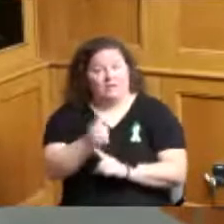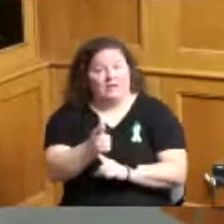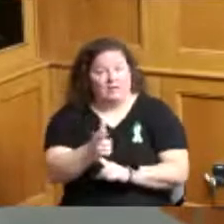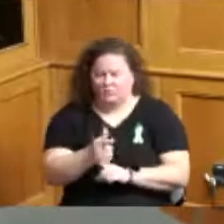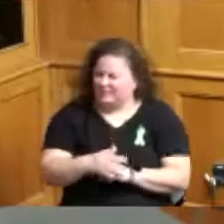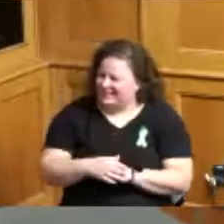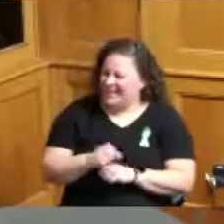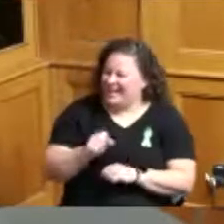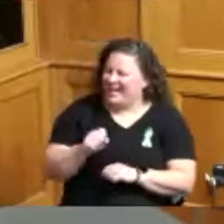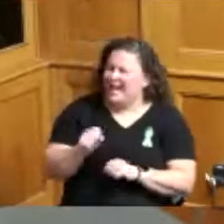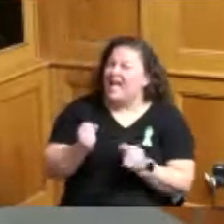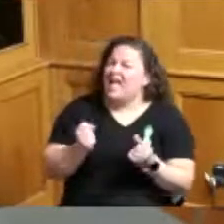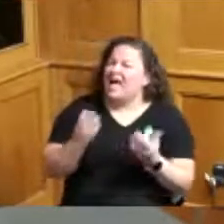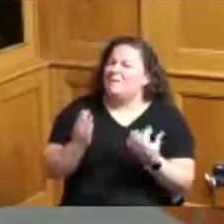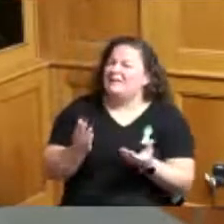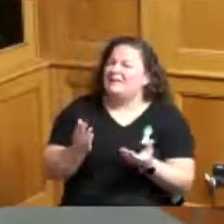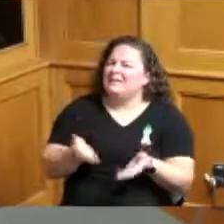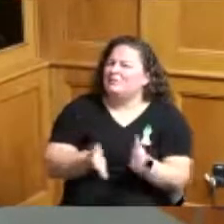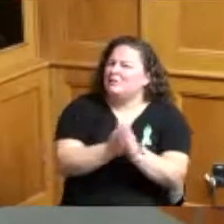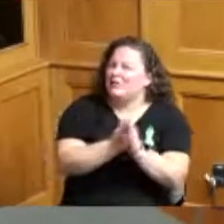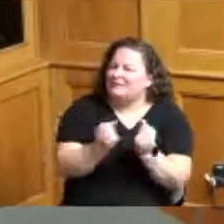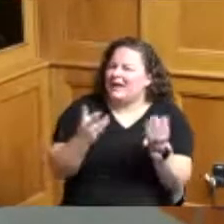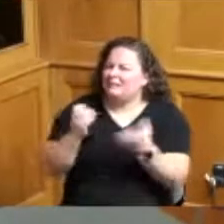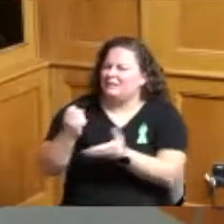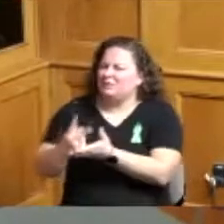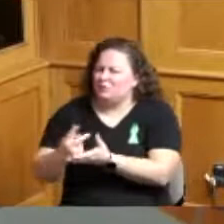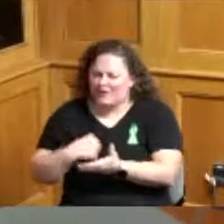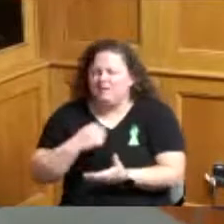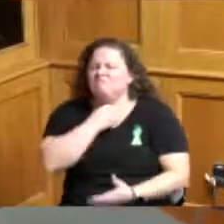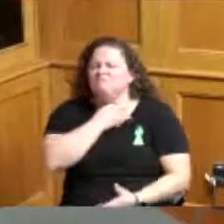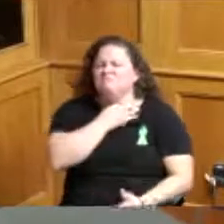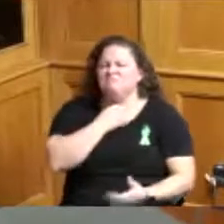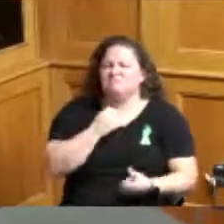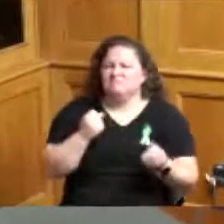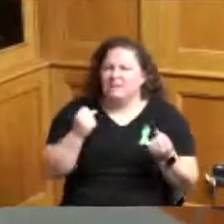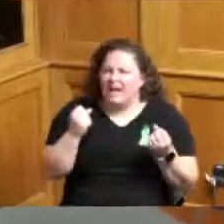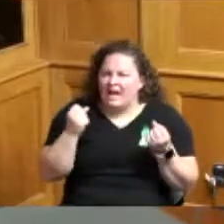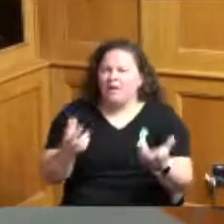approved just I'm just curious to know what the volume is of these kinds of requests I